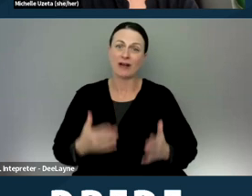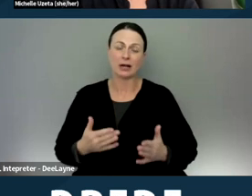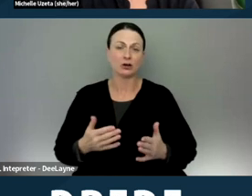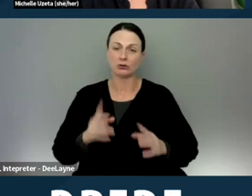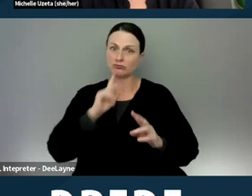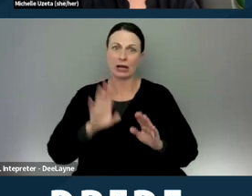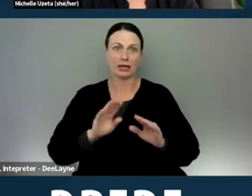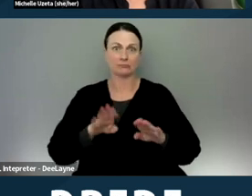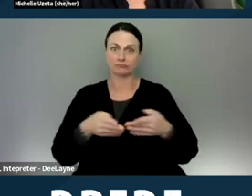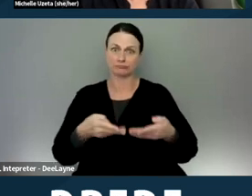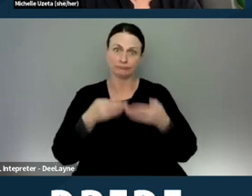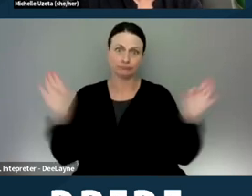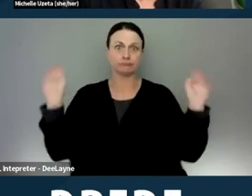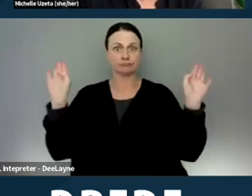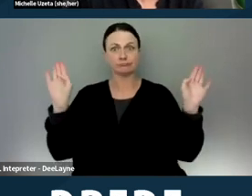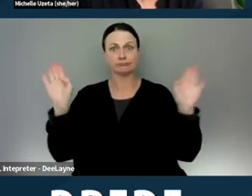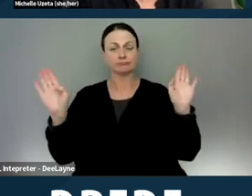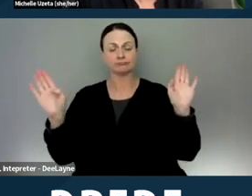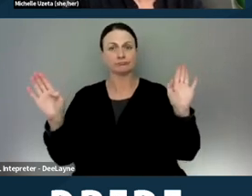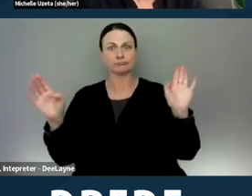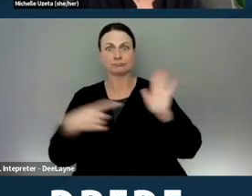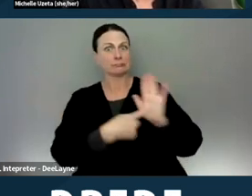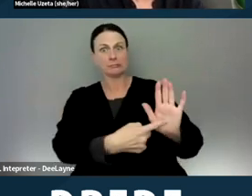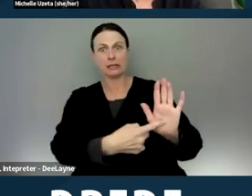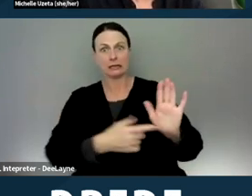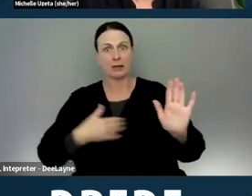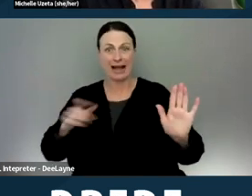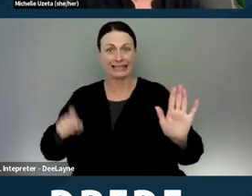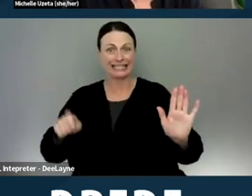in terms of their need to do so.